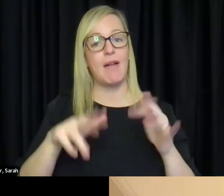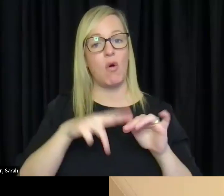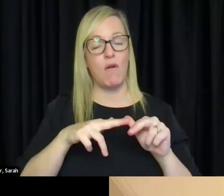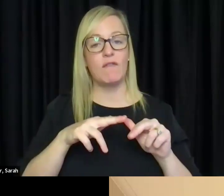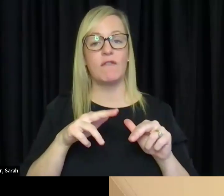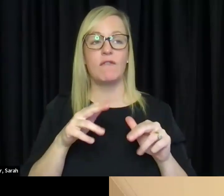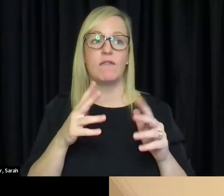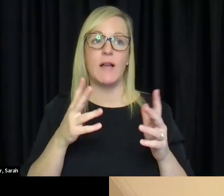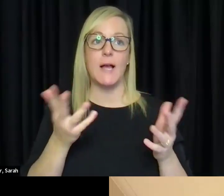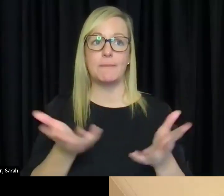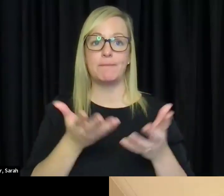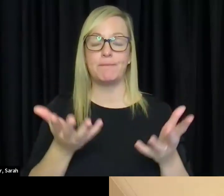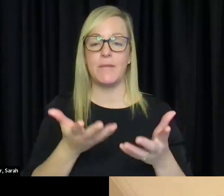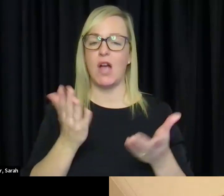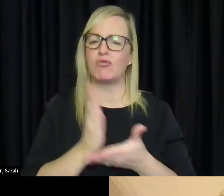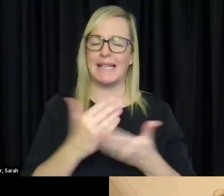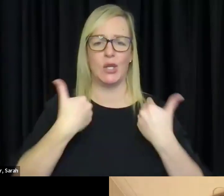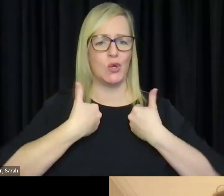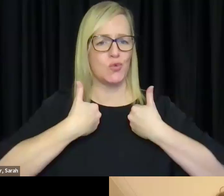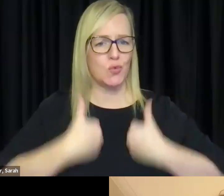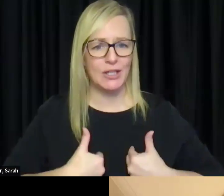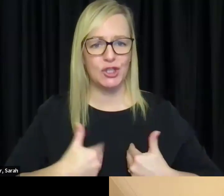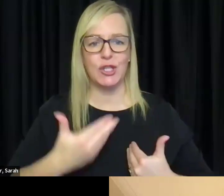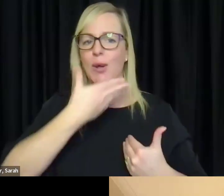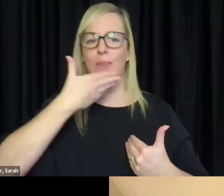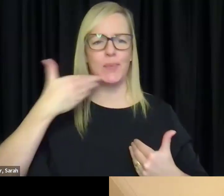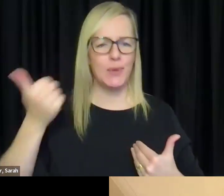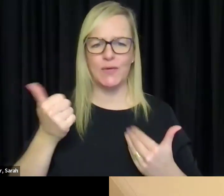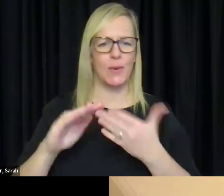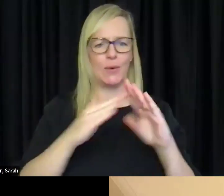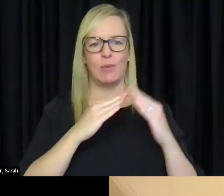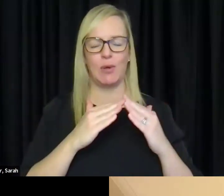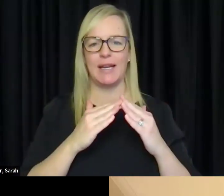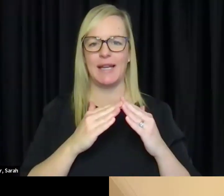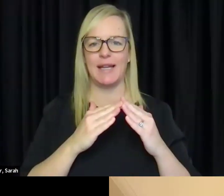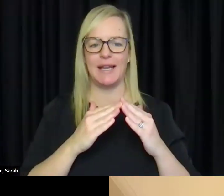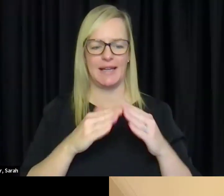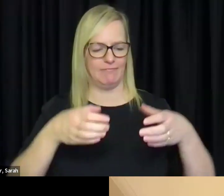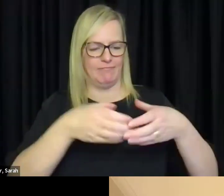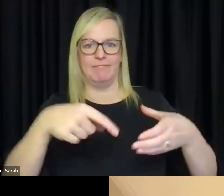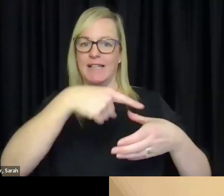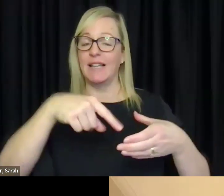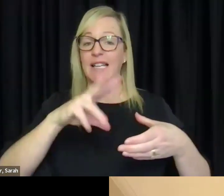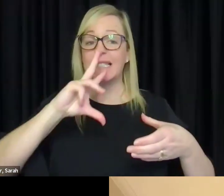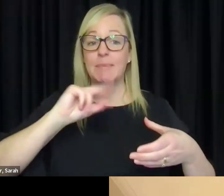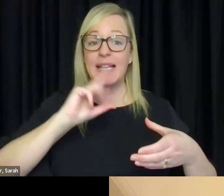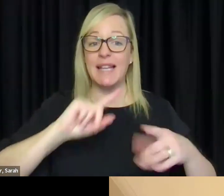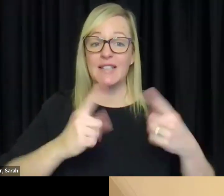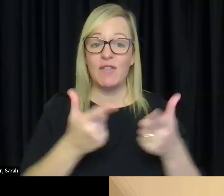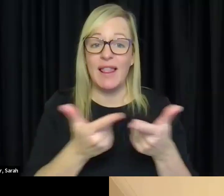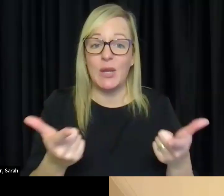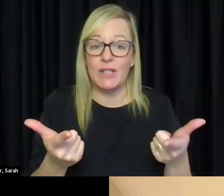I guess a rich, beautiful community of people that speak a different language. So often people that